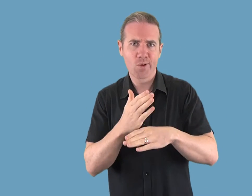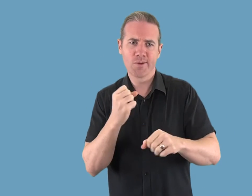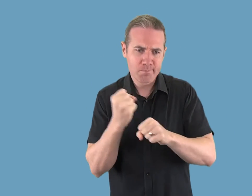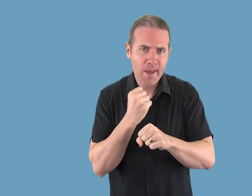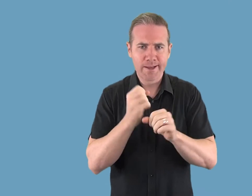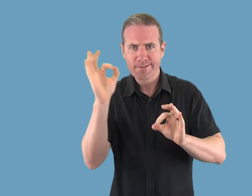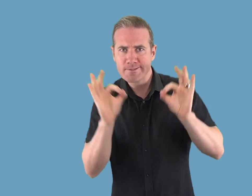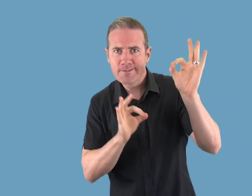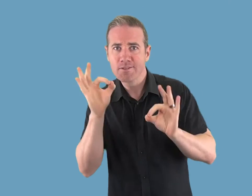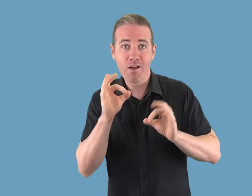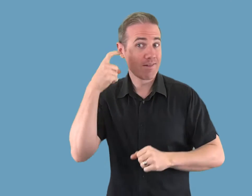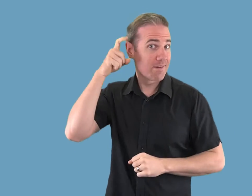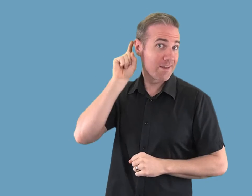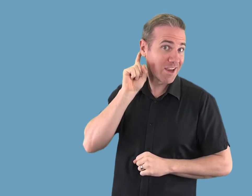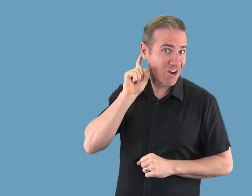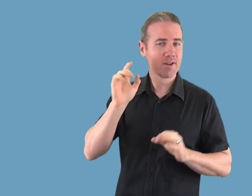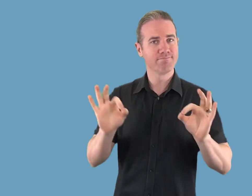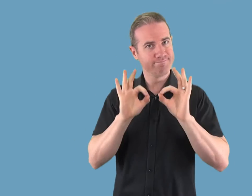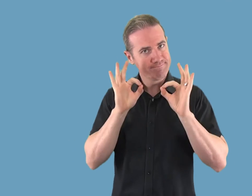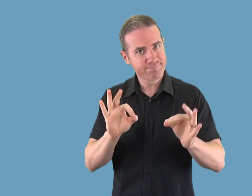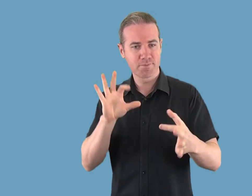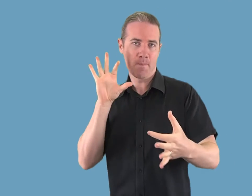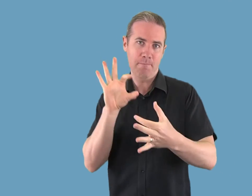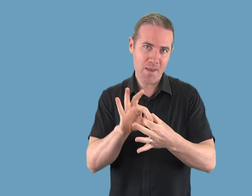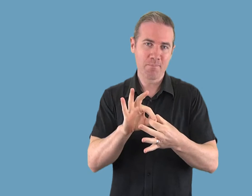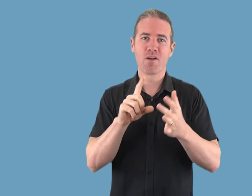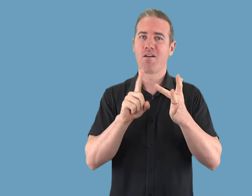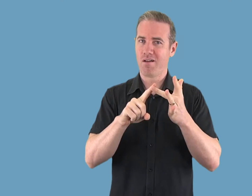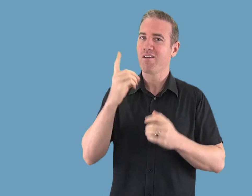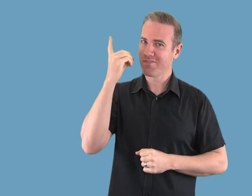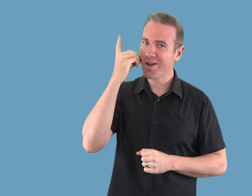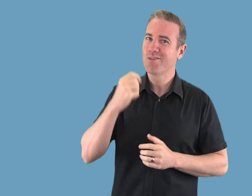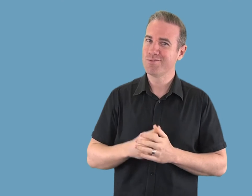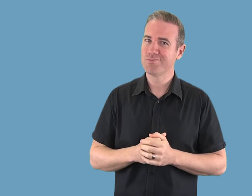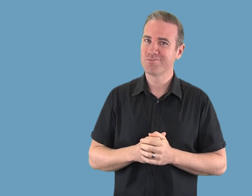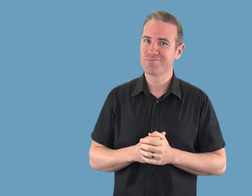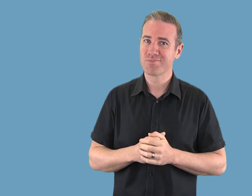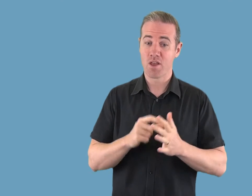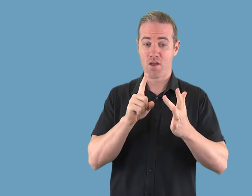hearing aids designed specifically for iPhone.